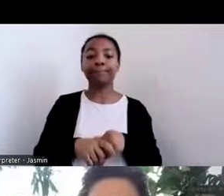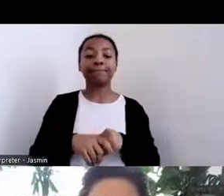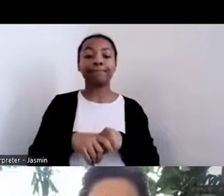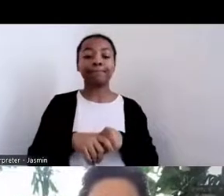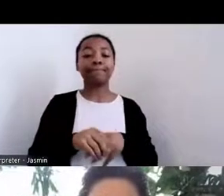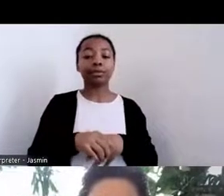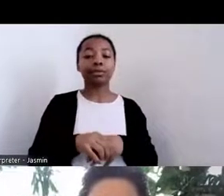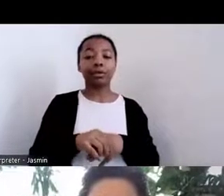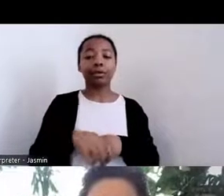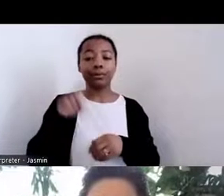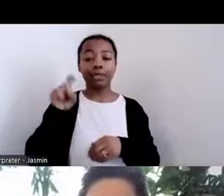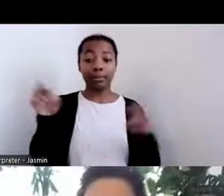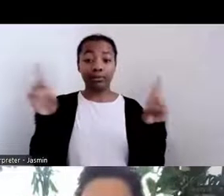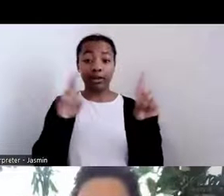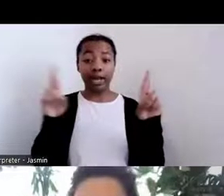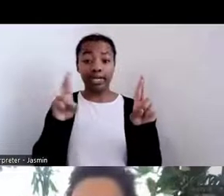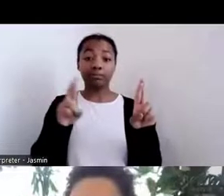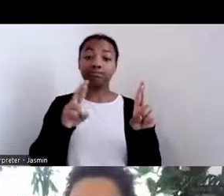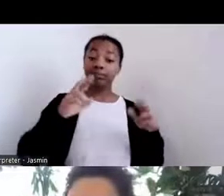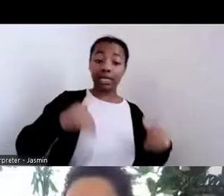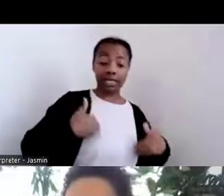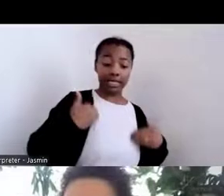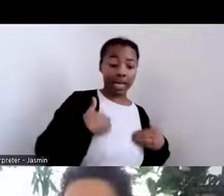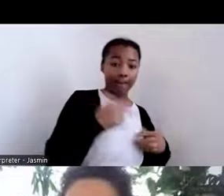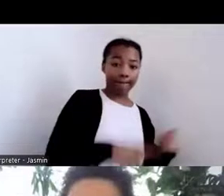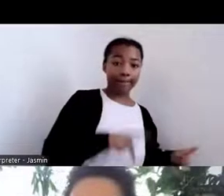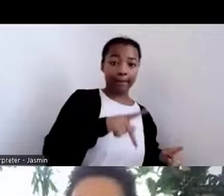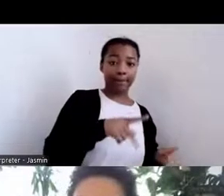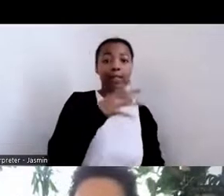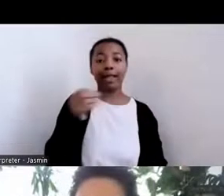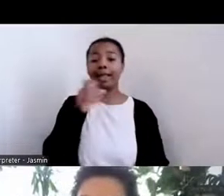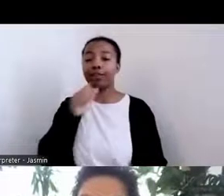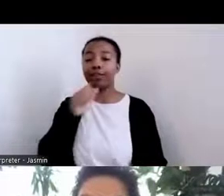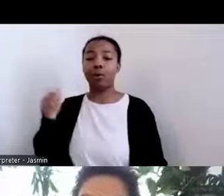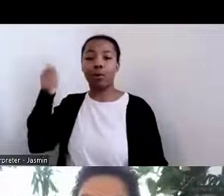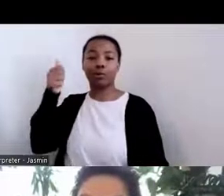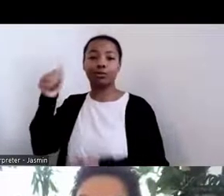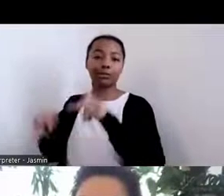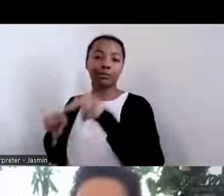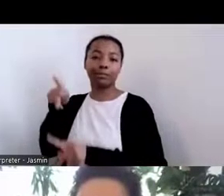And so as we think about also creating our own PSAs, creating